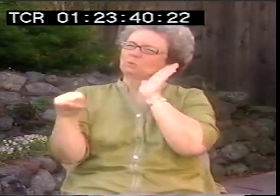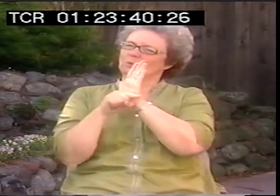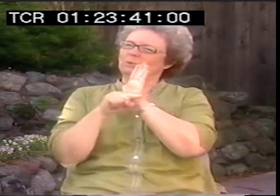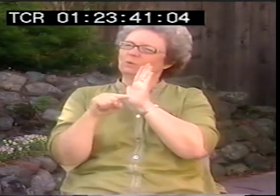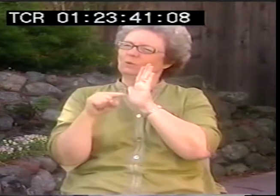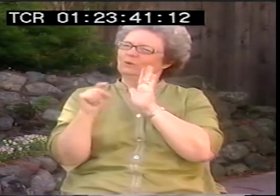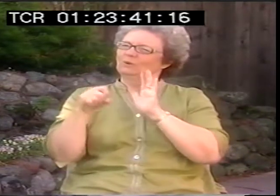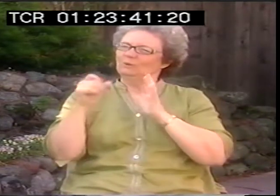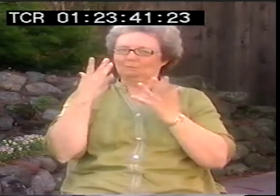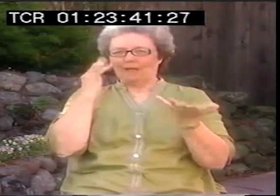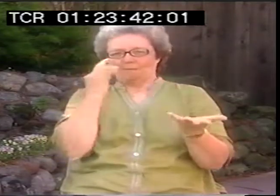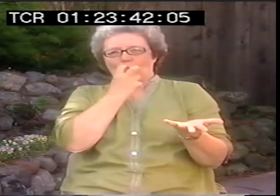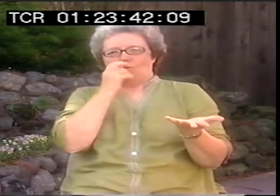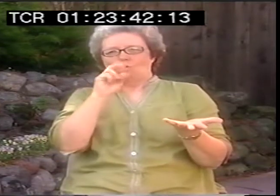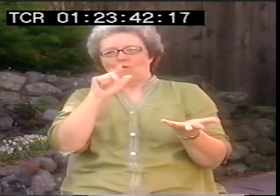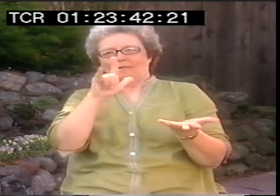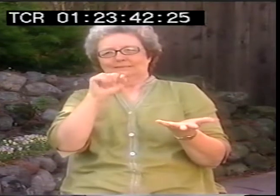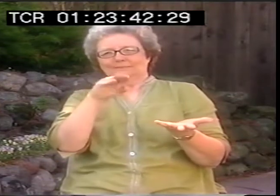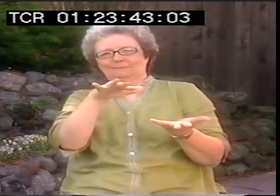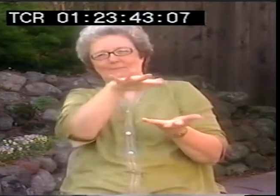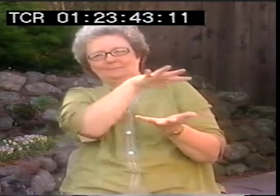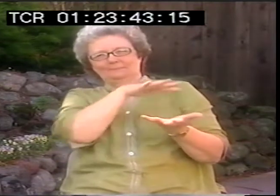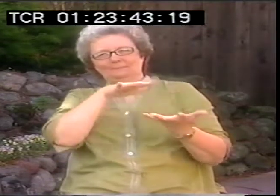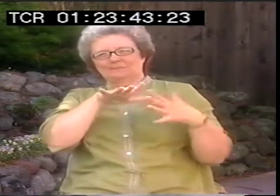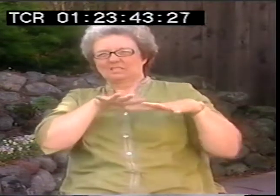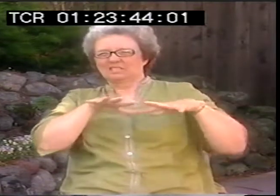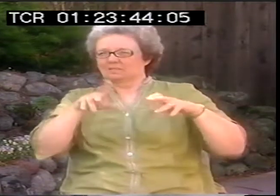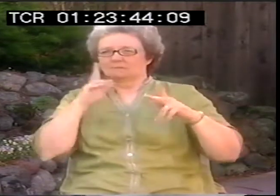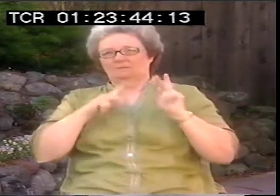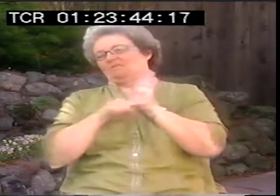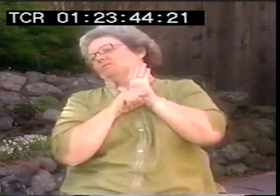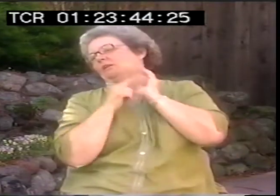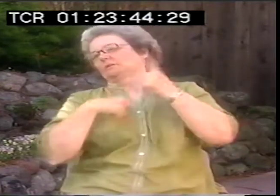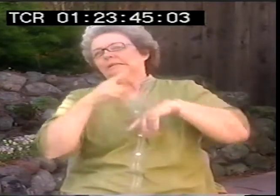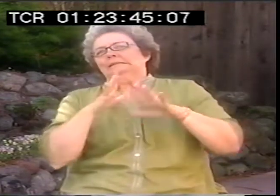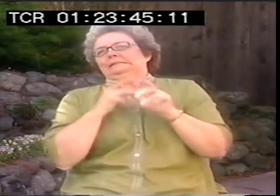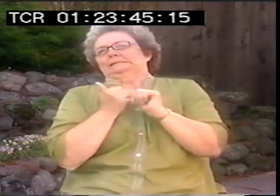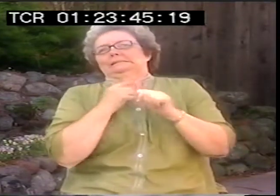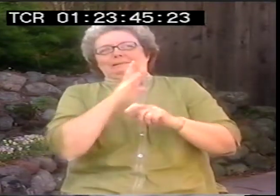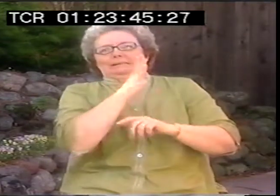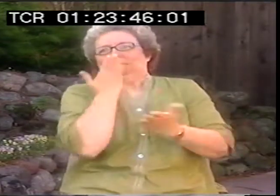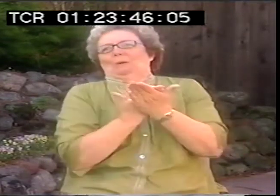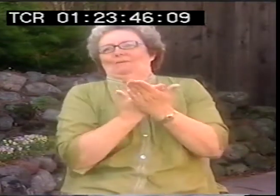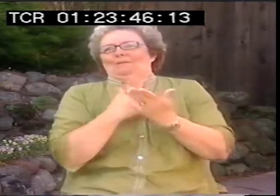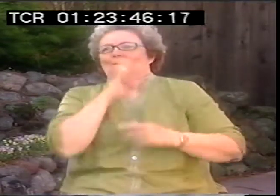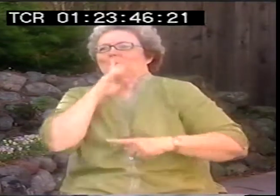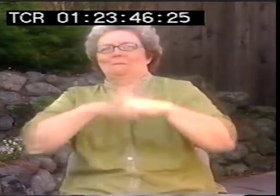But if you signed ASL, that was cute. That was quaint. But it was very derogatory attitude towards people who did.